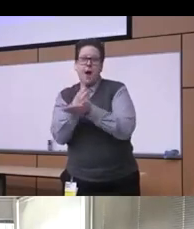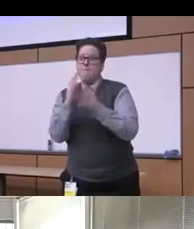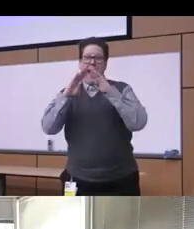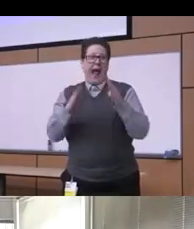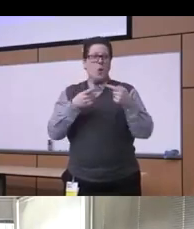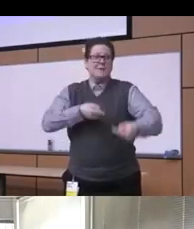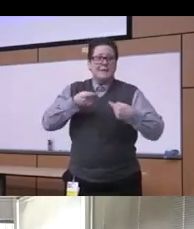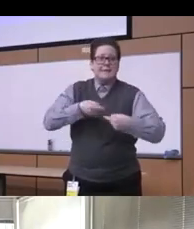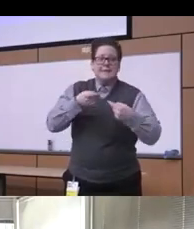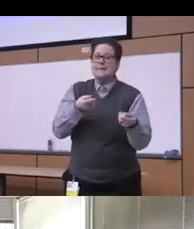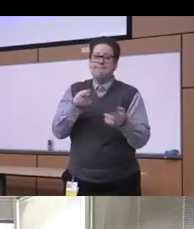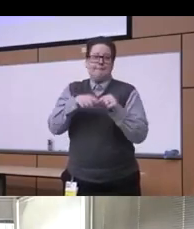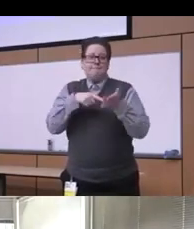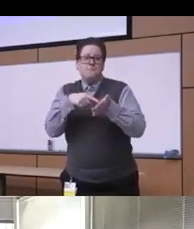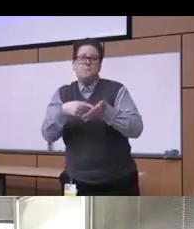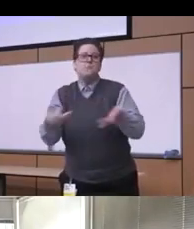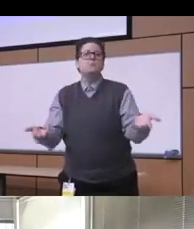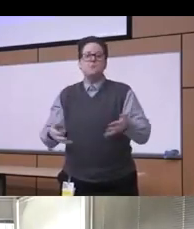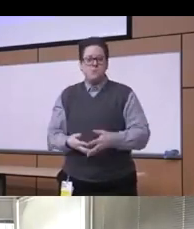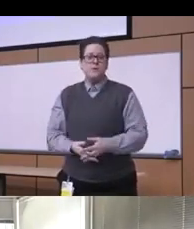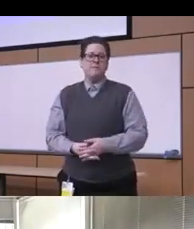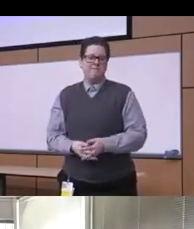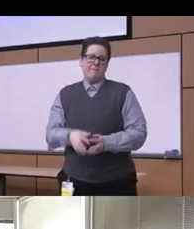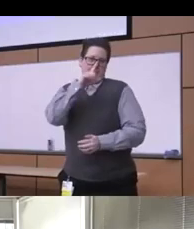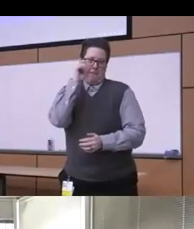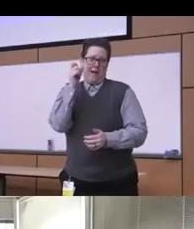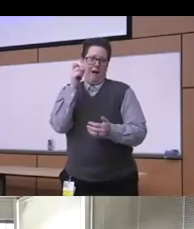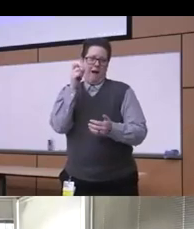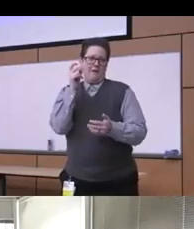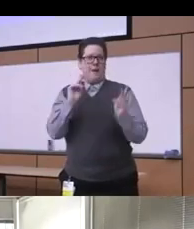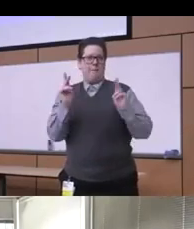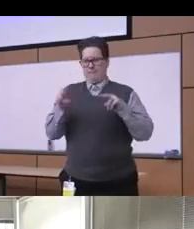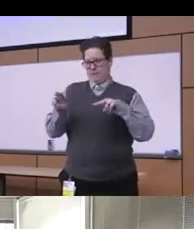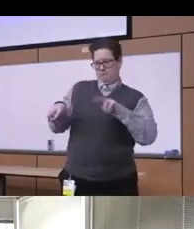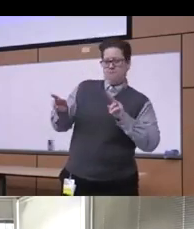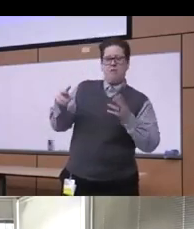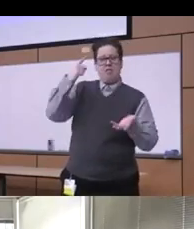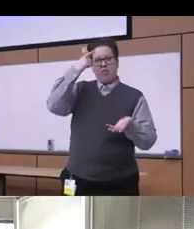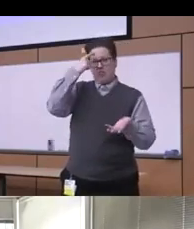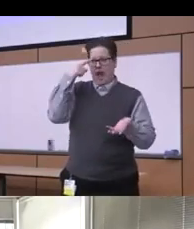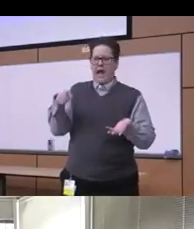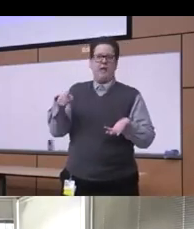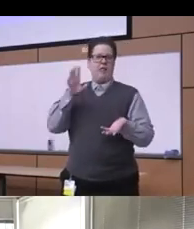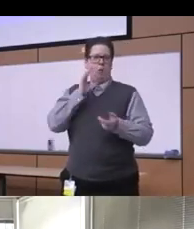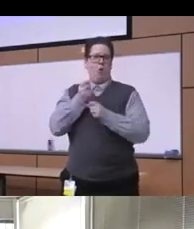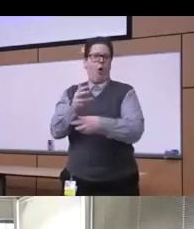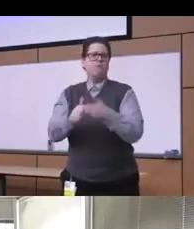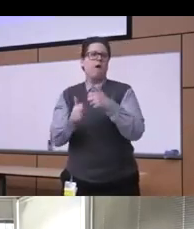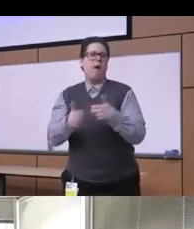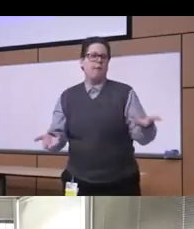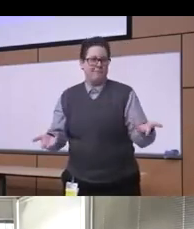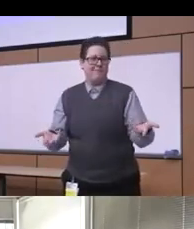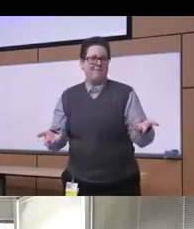and because of really a legal history that they have so again this the stigma results from fear